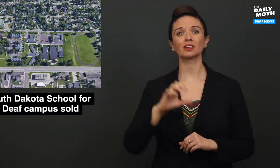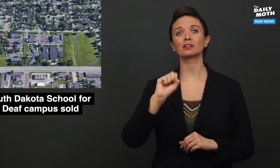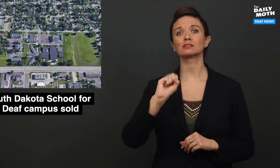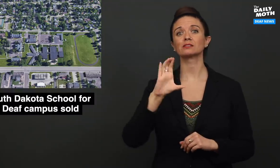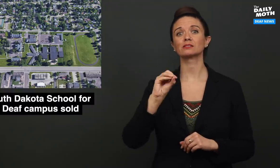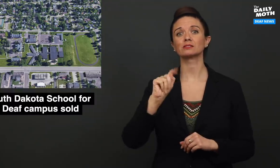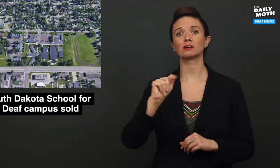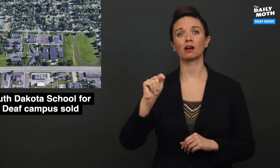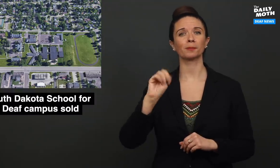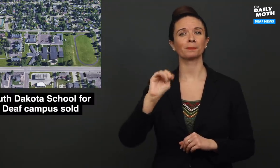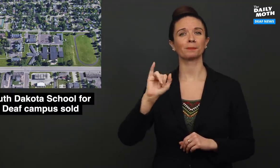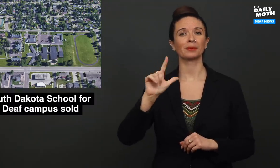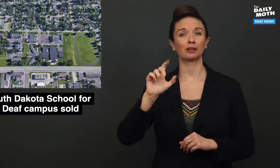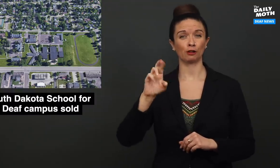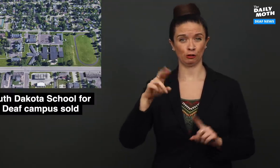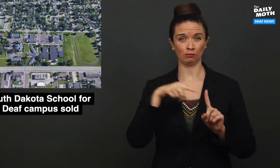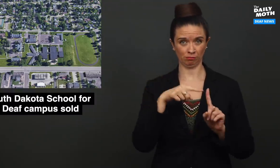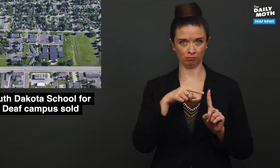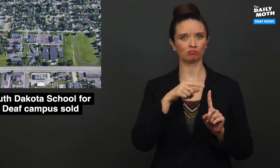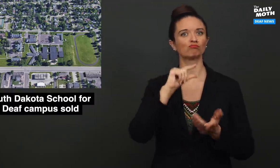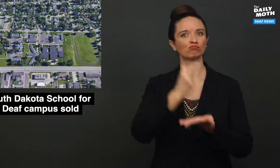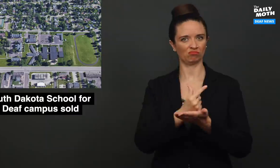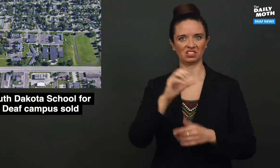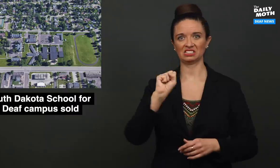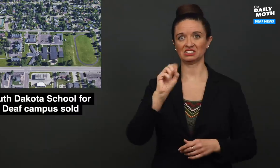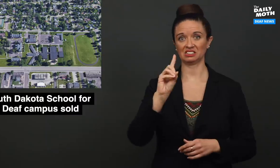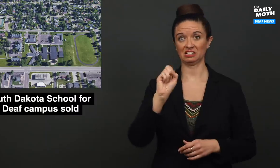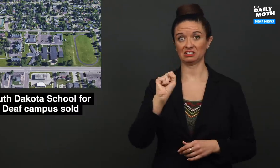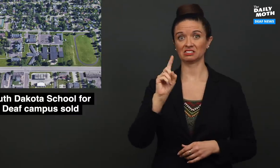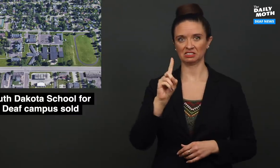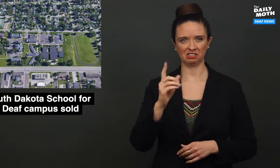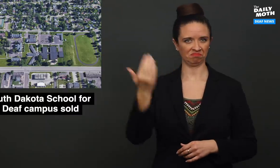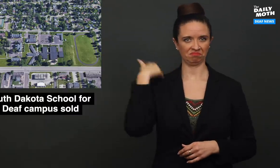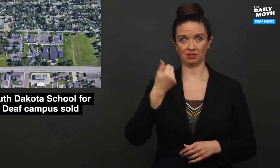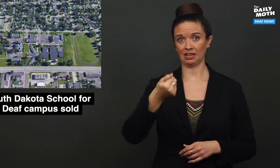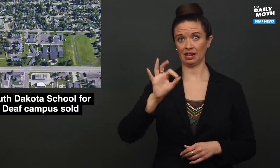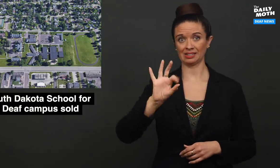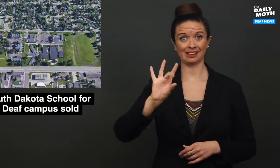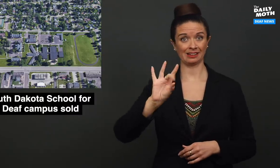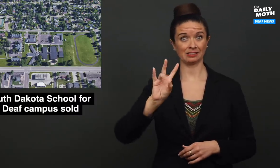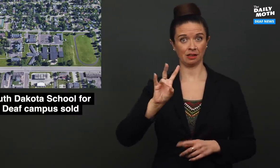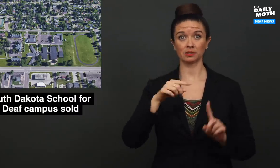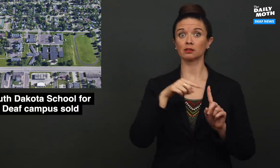Scott Miller, who graduated from SDSD in 1987,